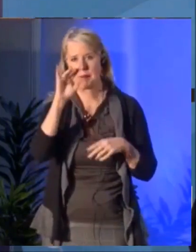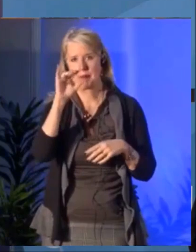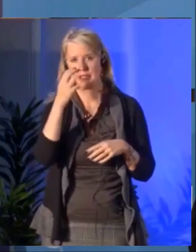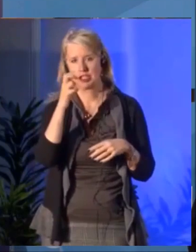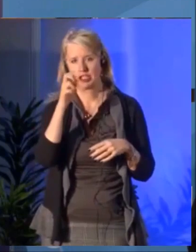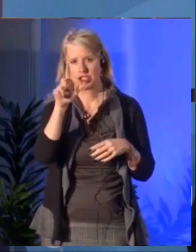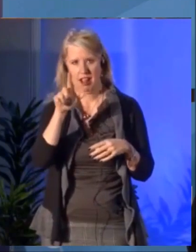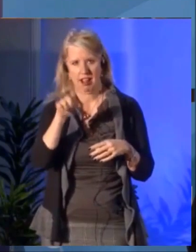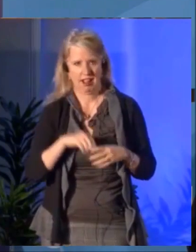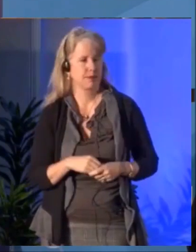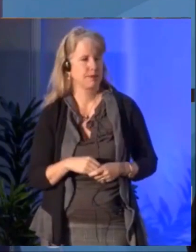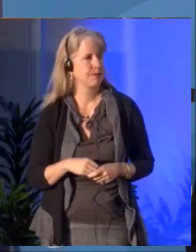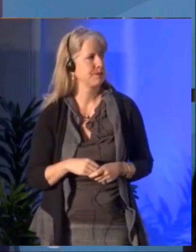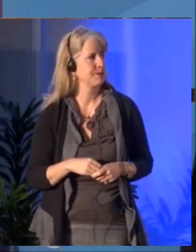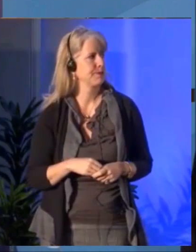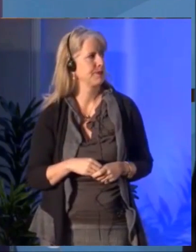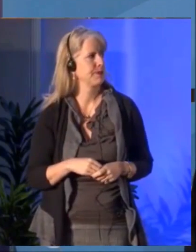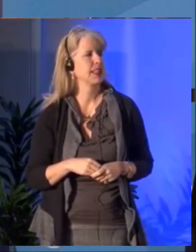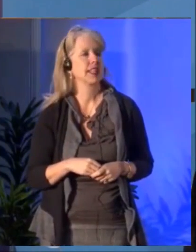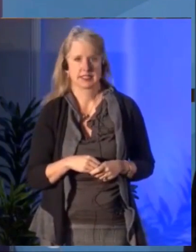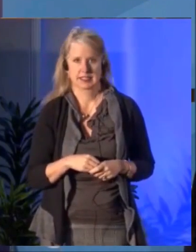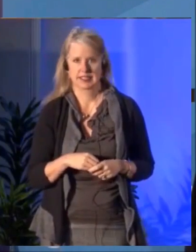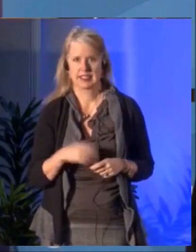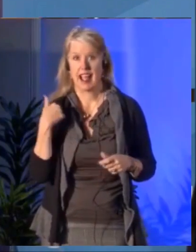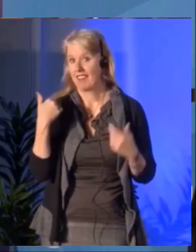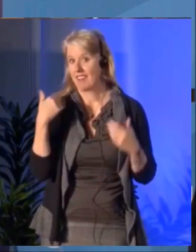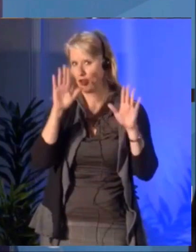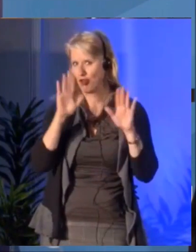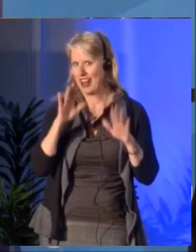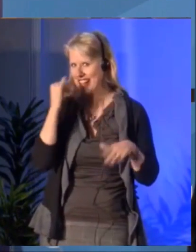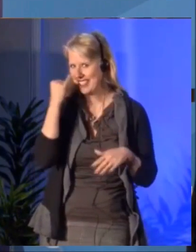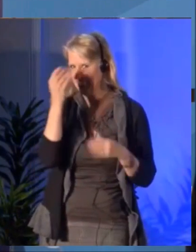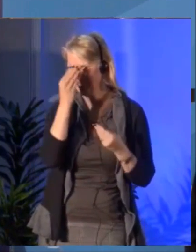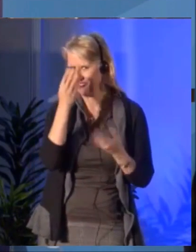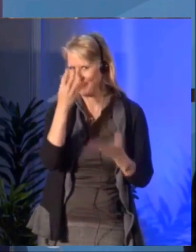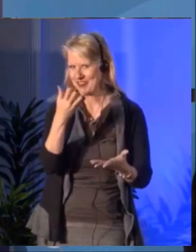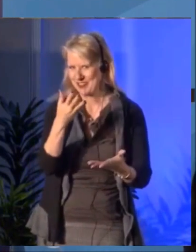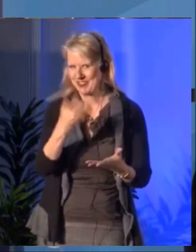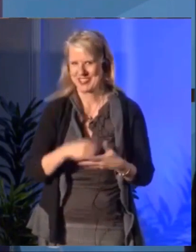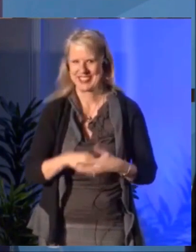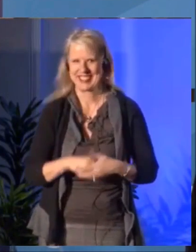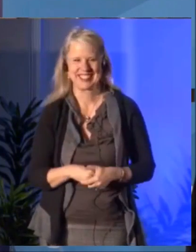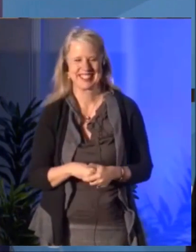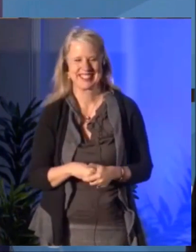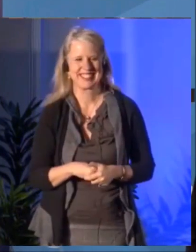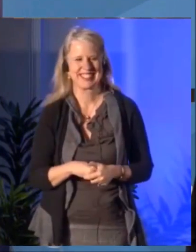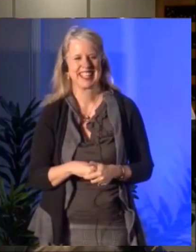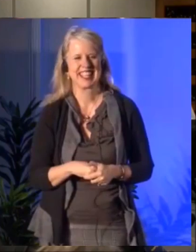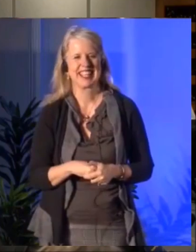And note that we can't speak to specific files and applications due to confidentiality reasons